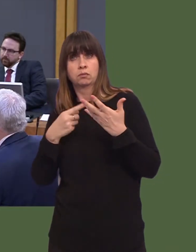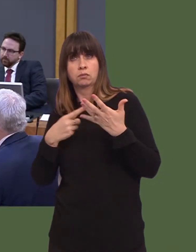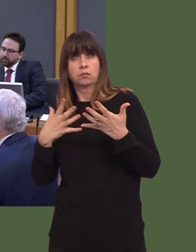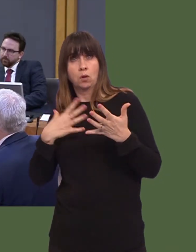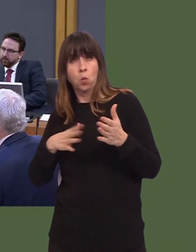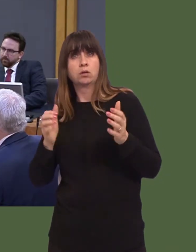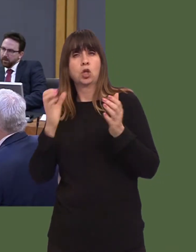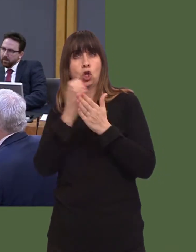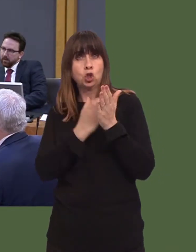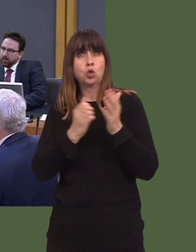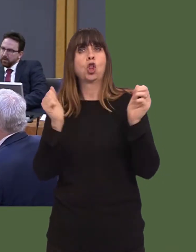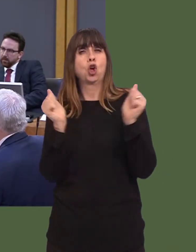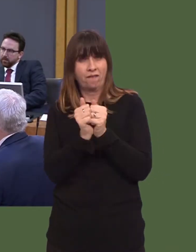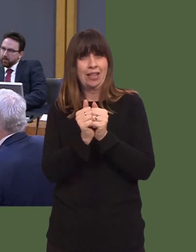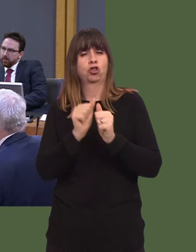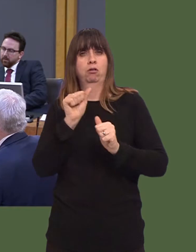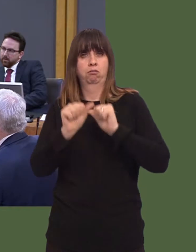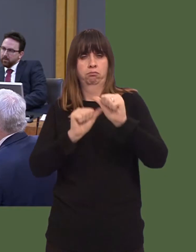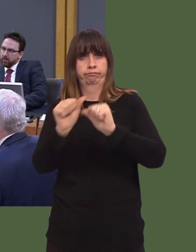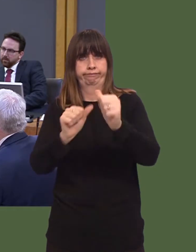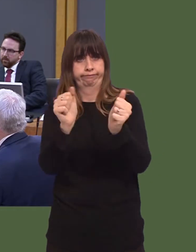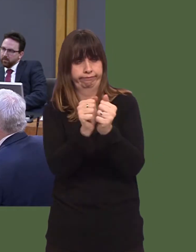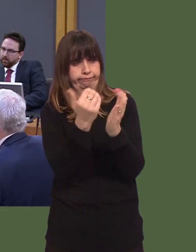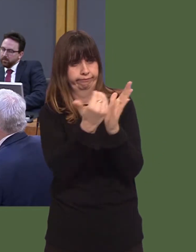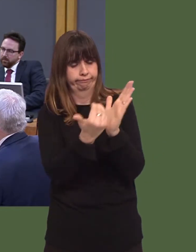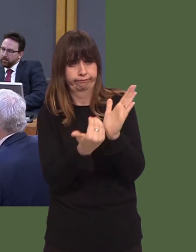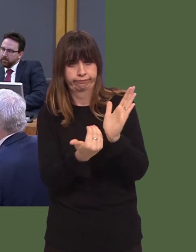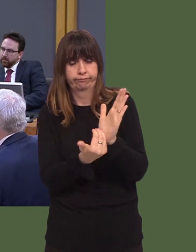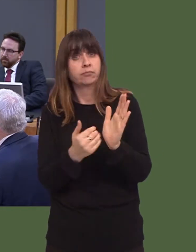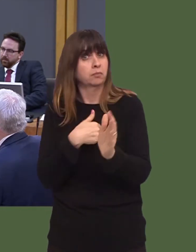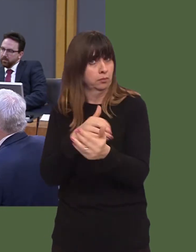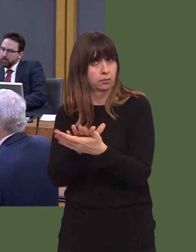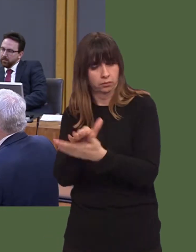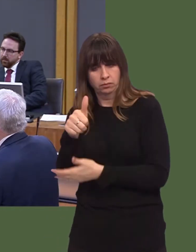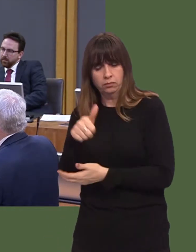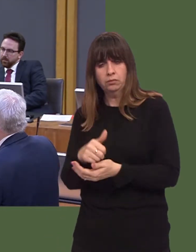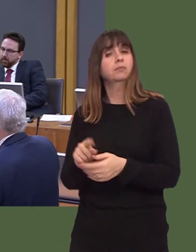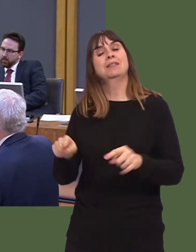But, further to David Meldingís important question, in the immediate here and now, and